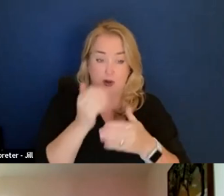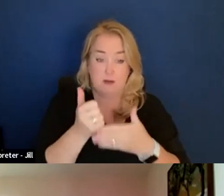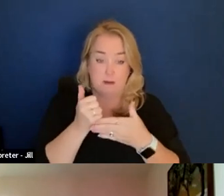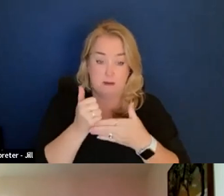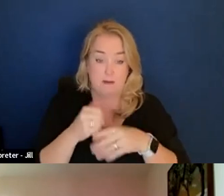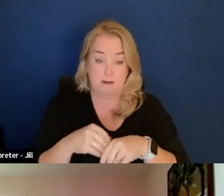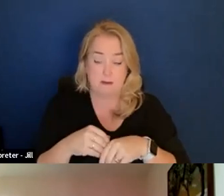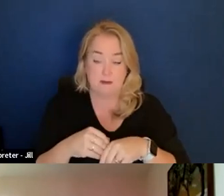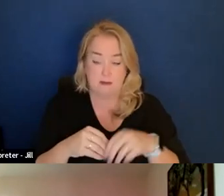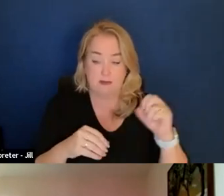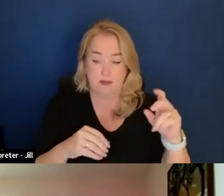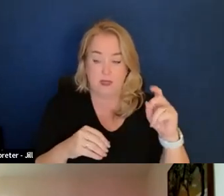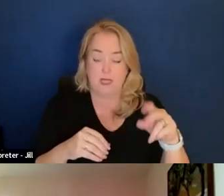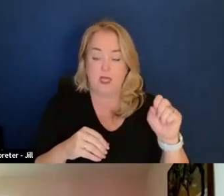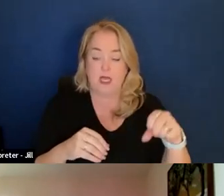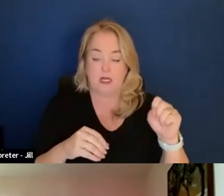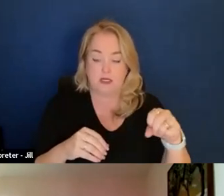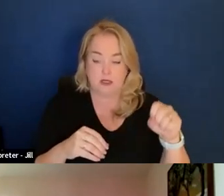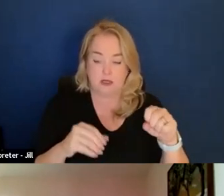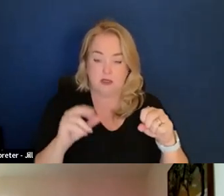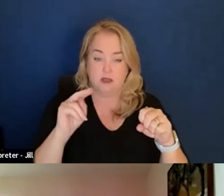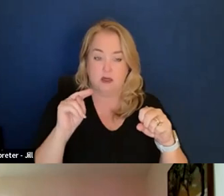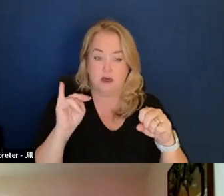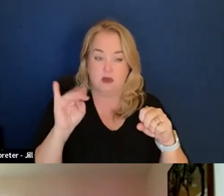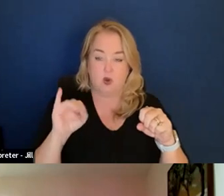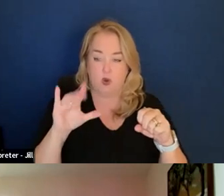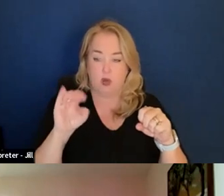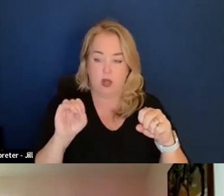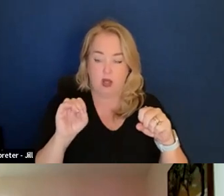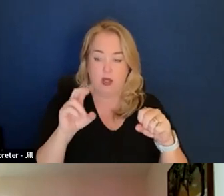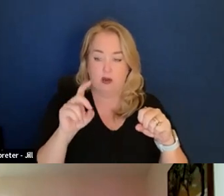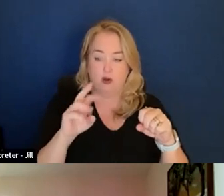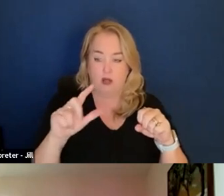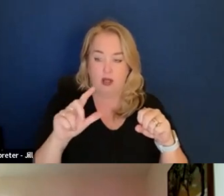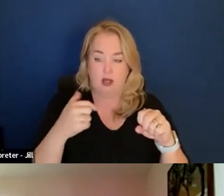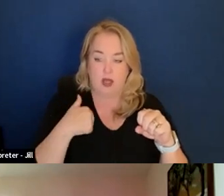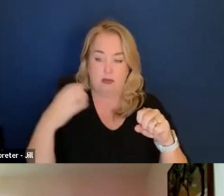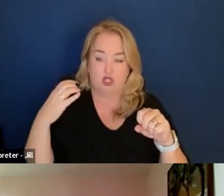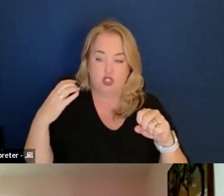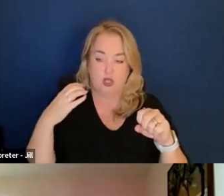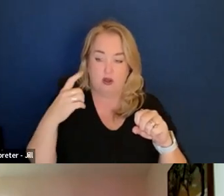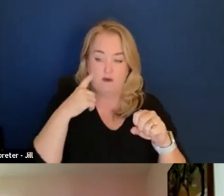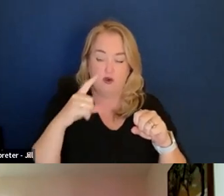So yes, Nicole Darnall, Chair of the Acquisition Workforce Subcommittee.